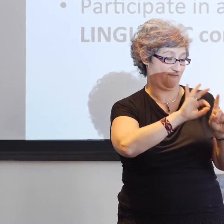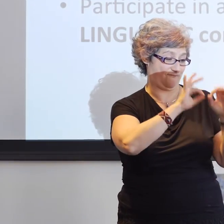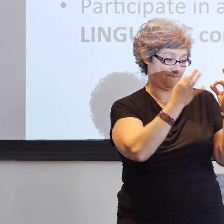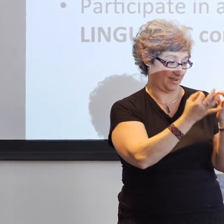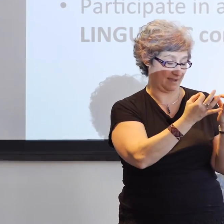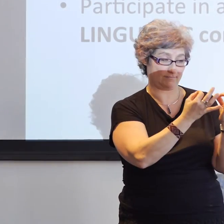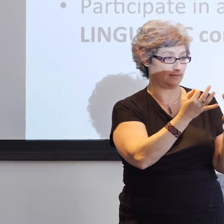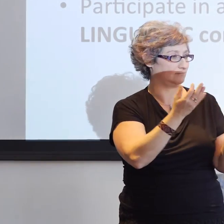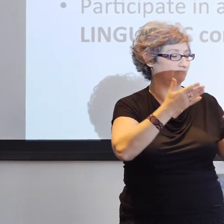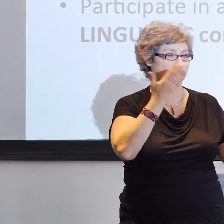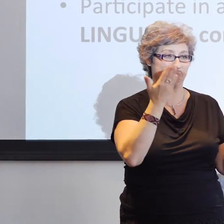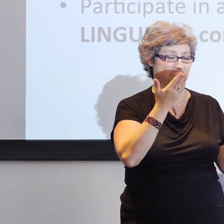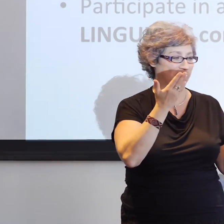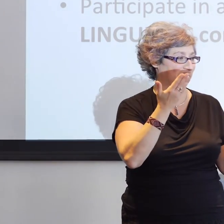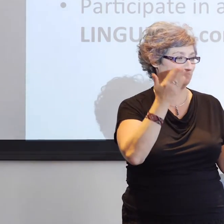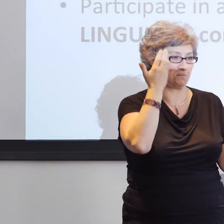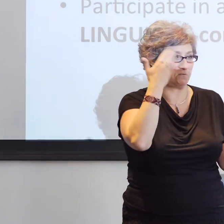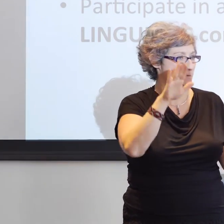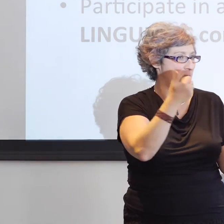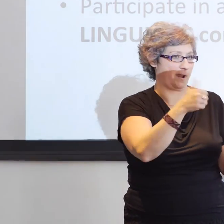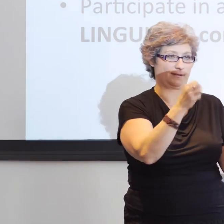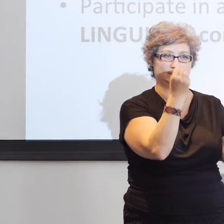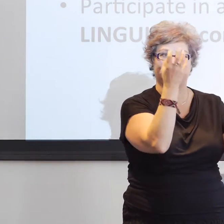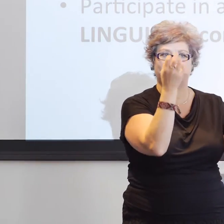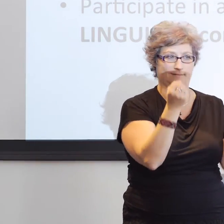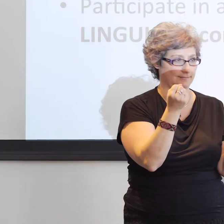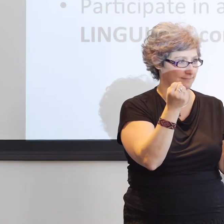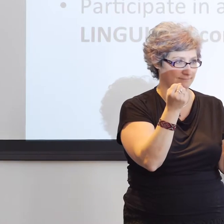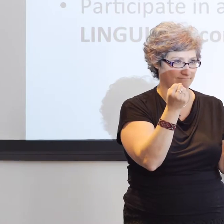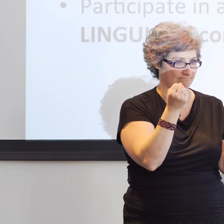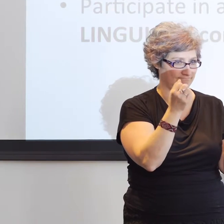Okay so now turning to that home-signer in Nicaragua.